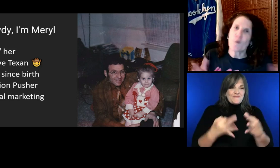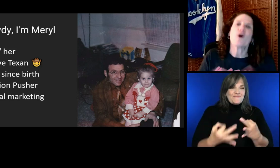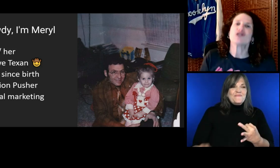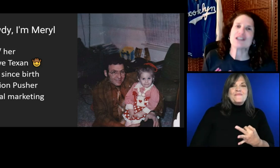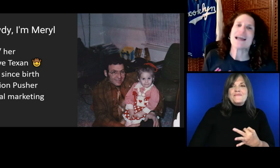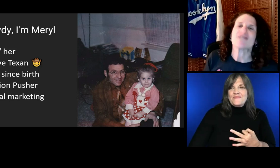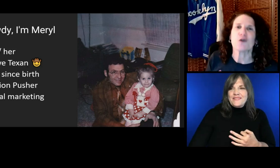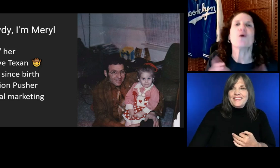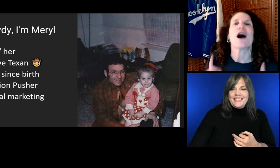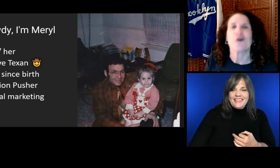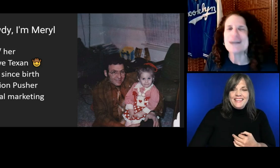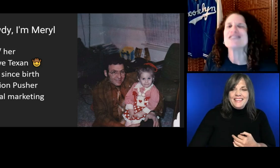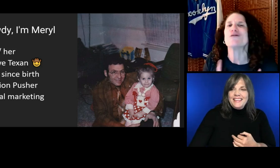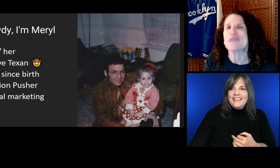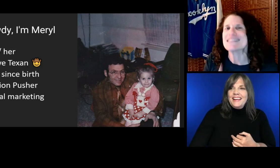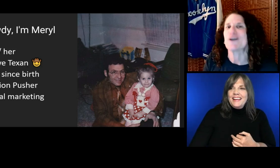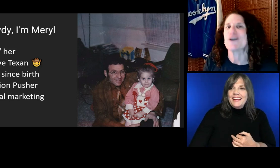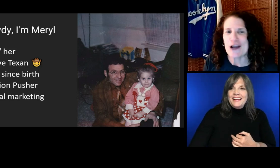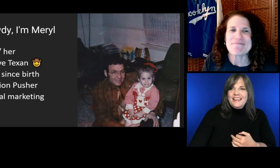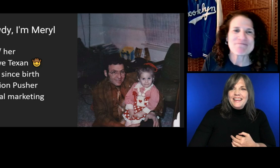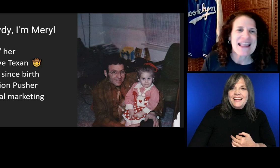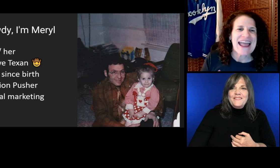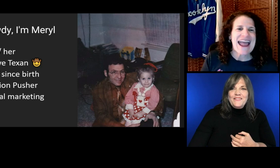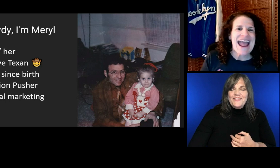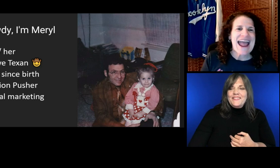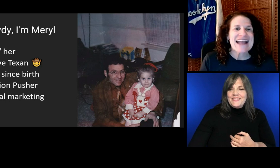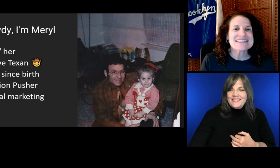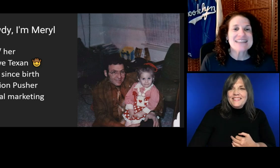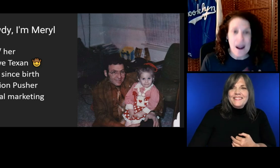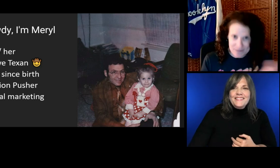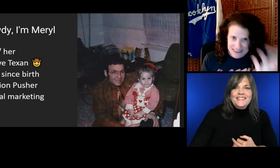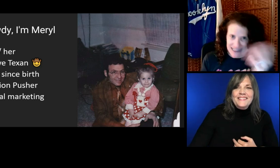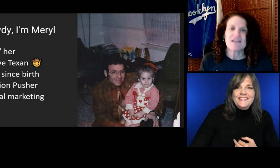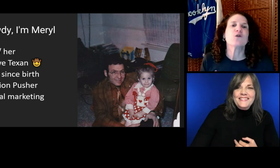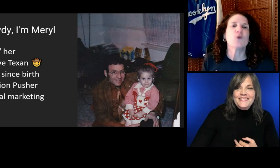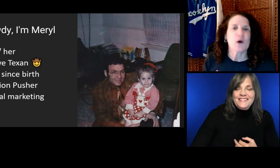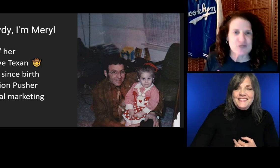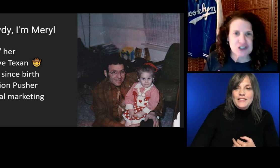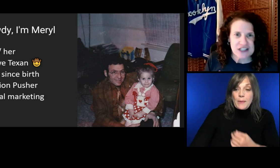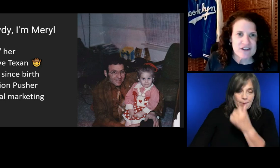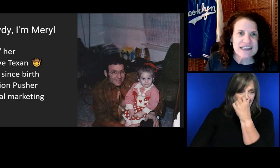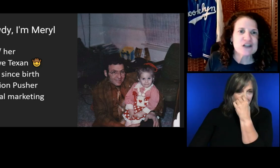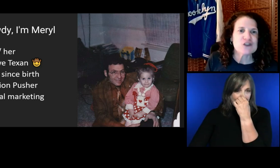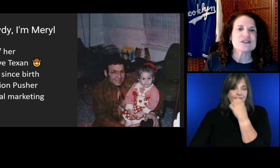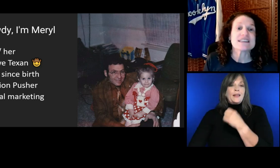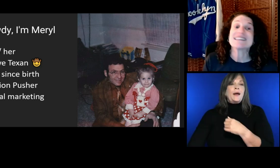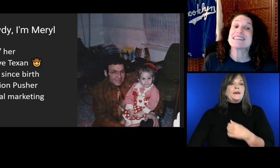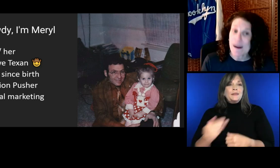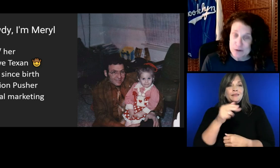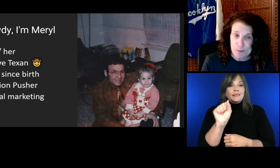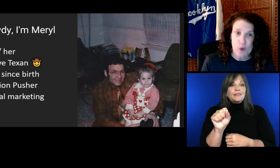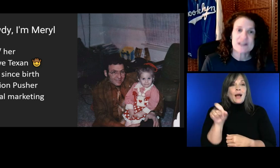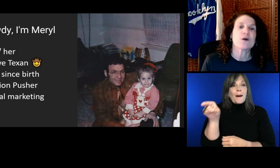We'll all just have to agree to disagree. And Thomas lived in New York for 7 years.